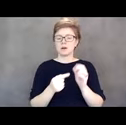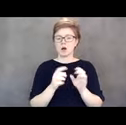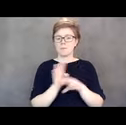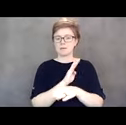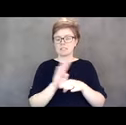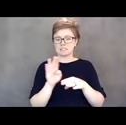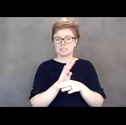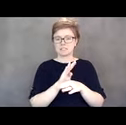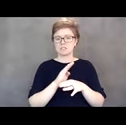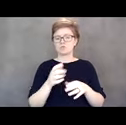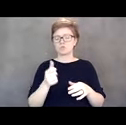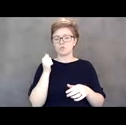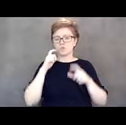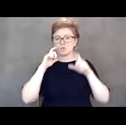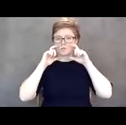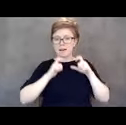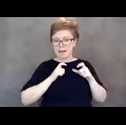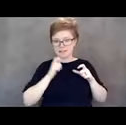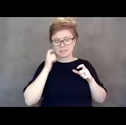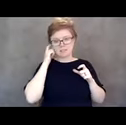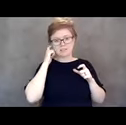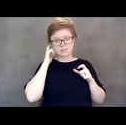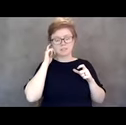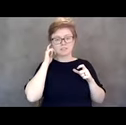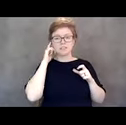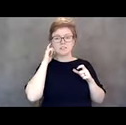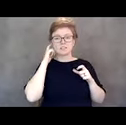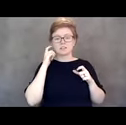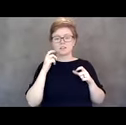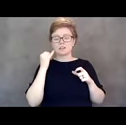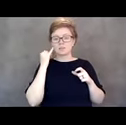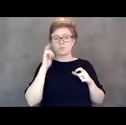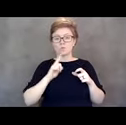the employees, refuse to take their mask down for the deaf and the hard of hearing